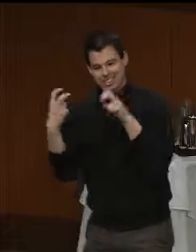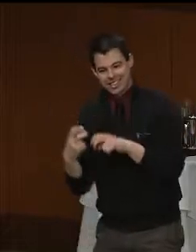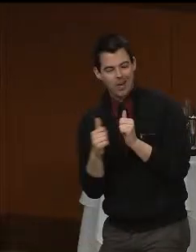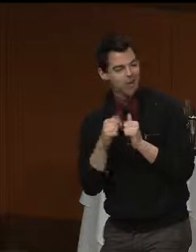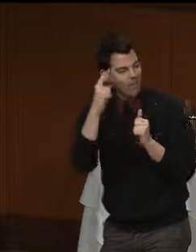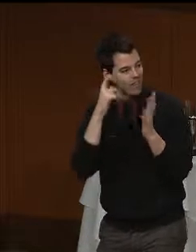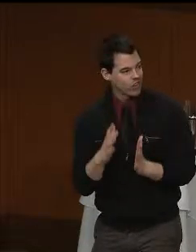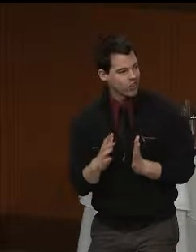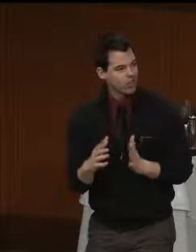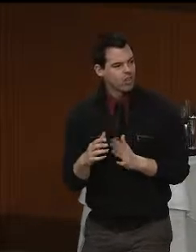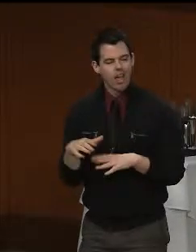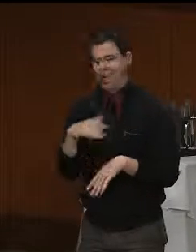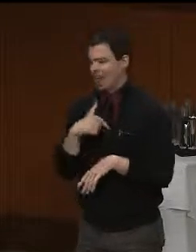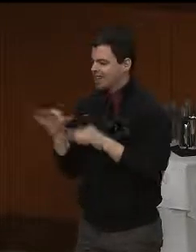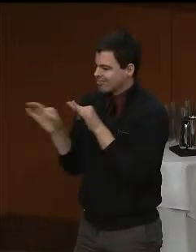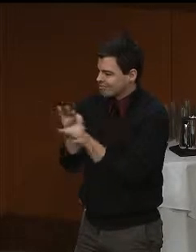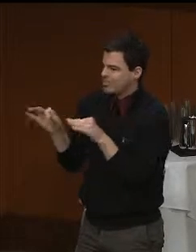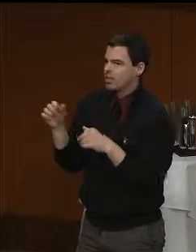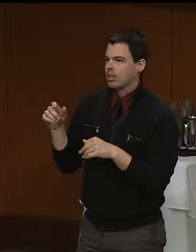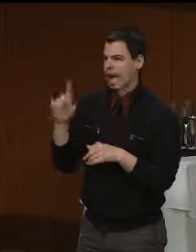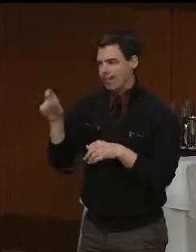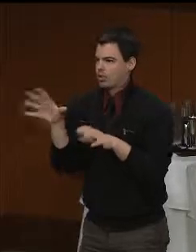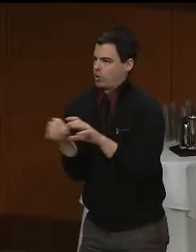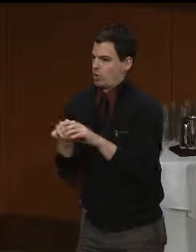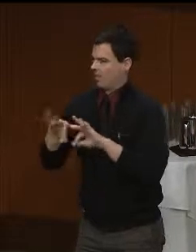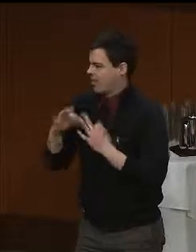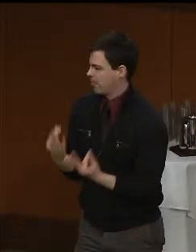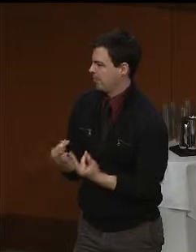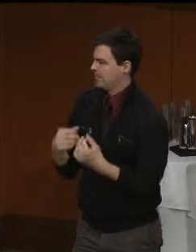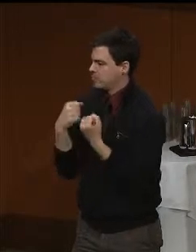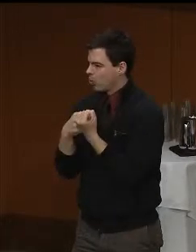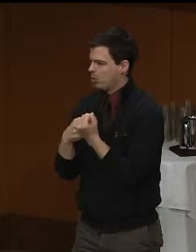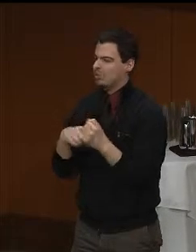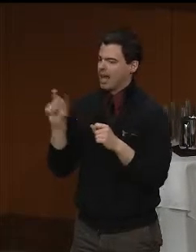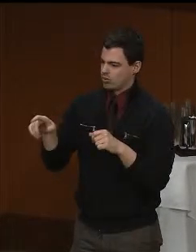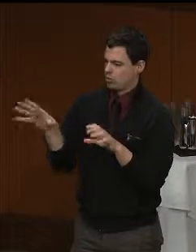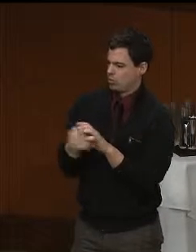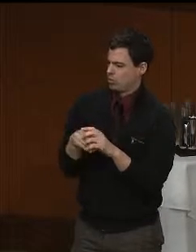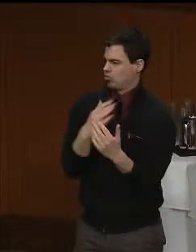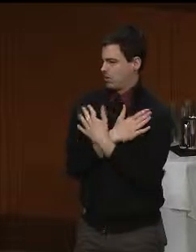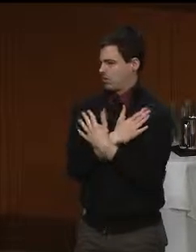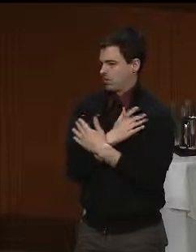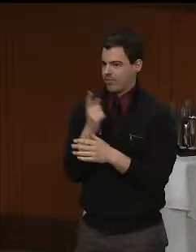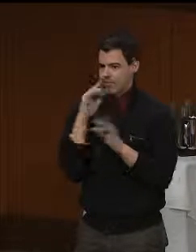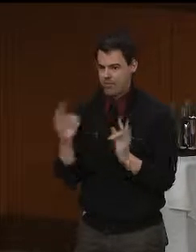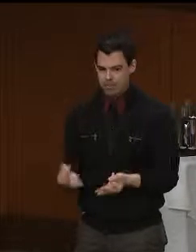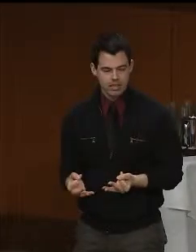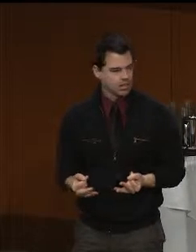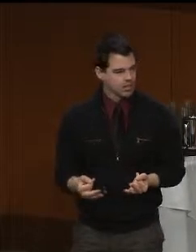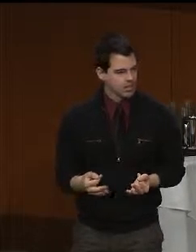said that we needed to increase family supports and respite for families, it was not even